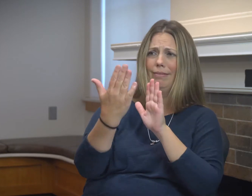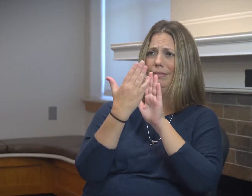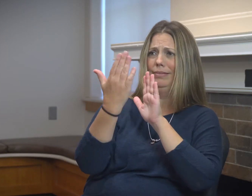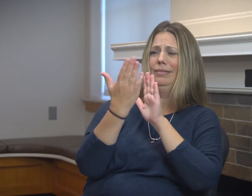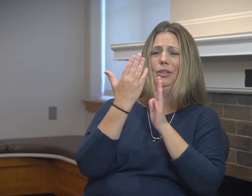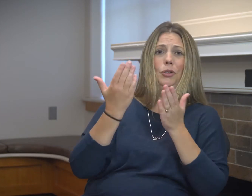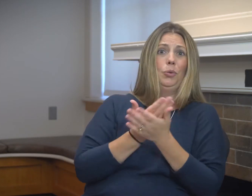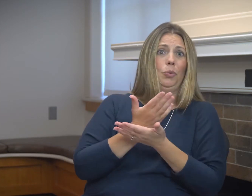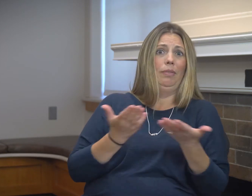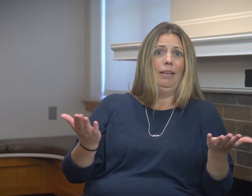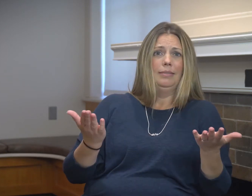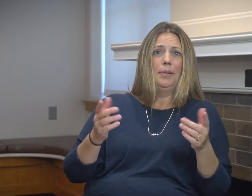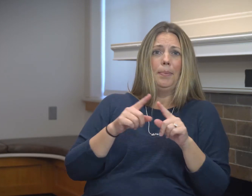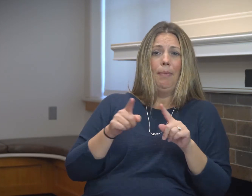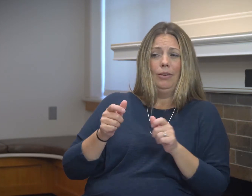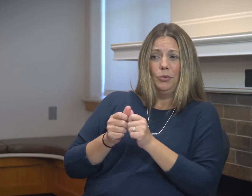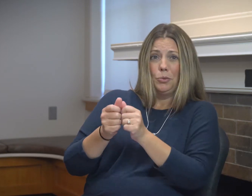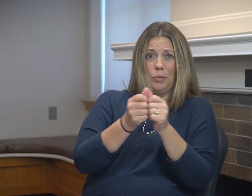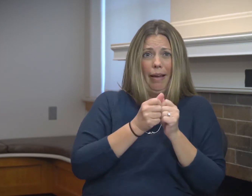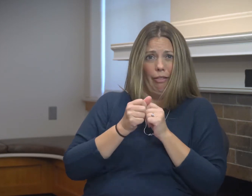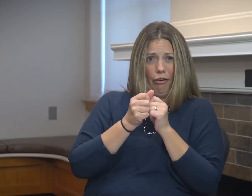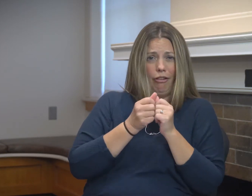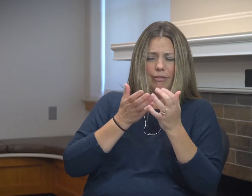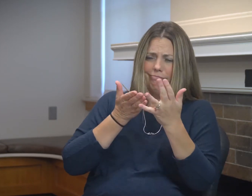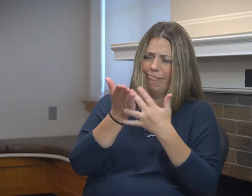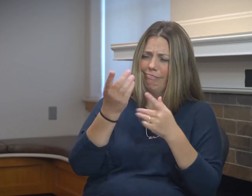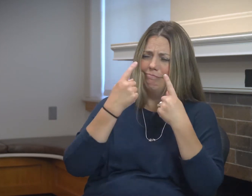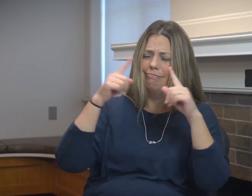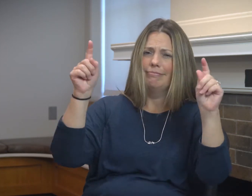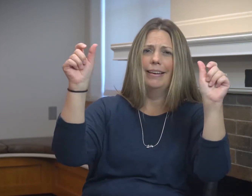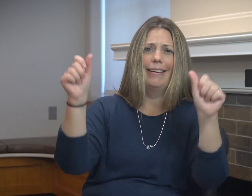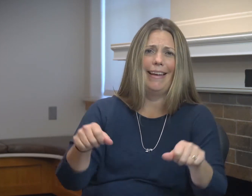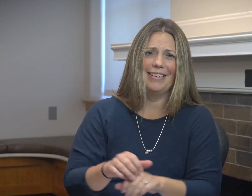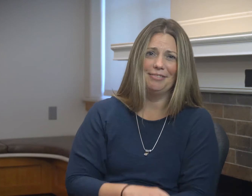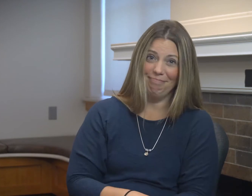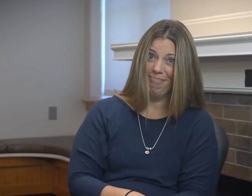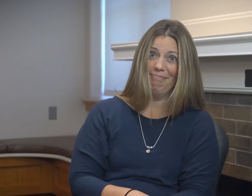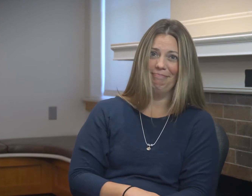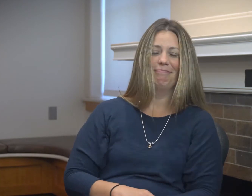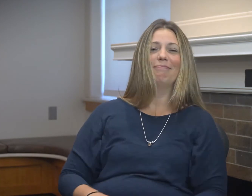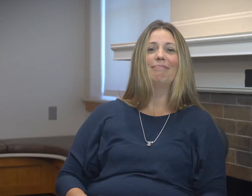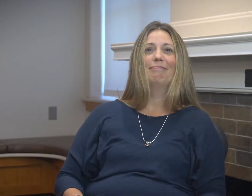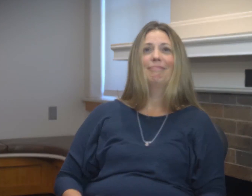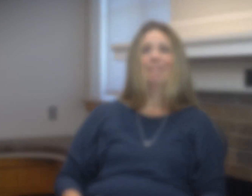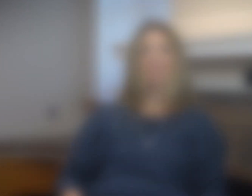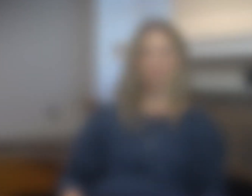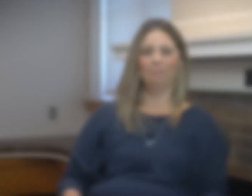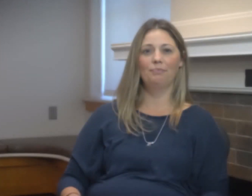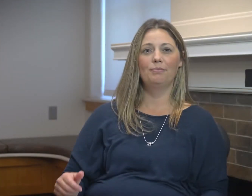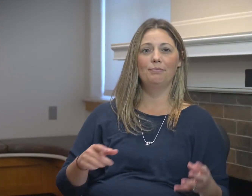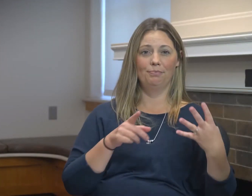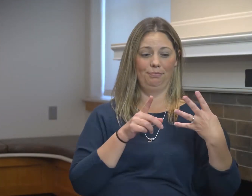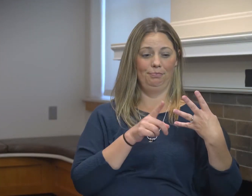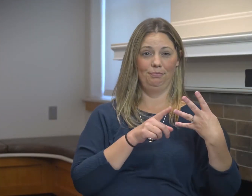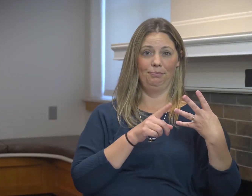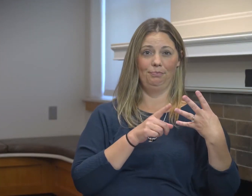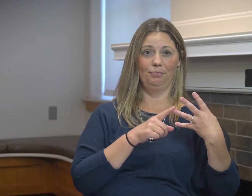We realize there will be many new challenges and obstacles in front of us but together we will be successful.